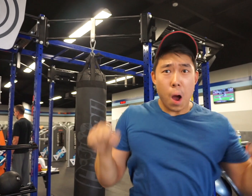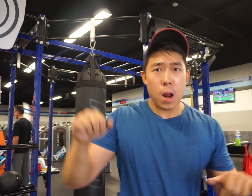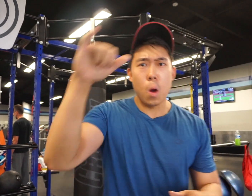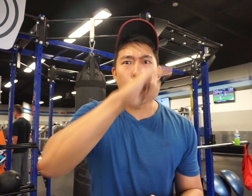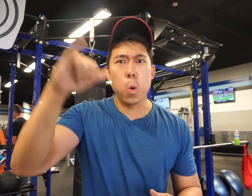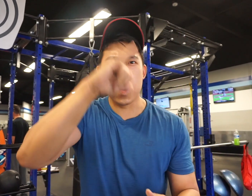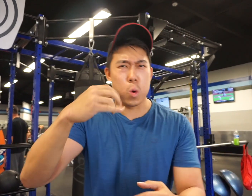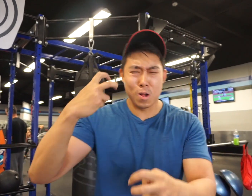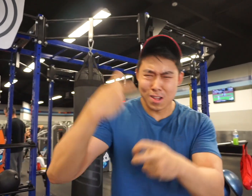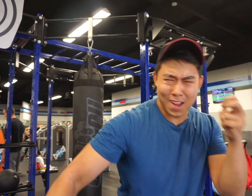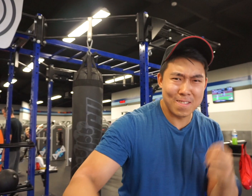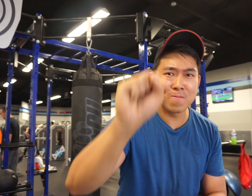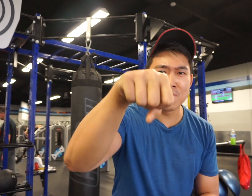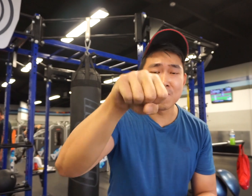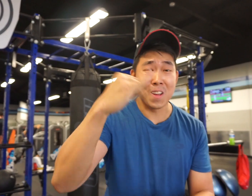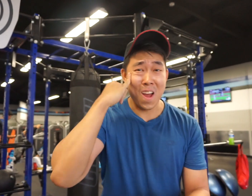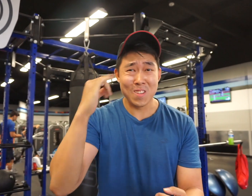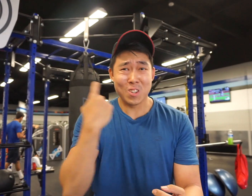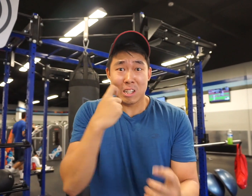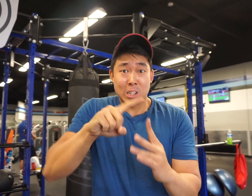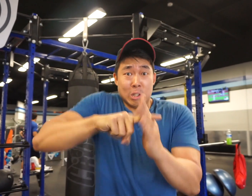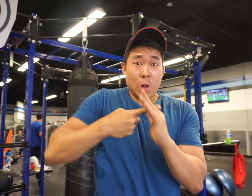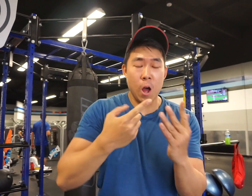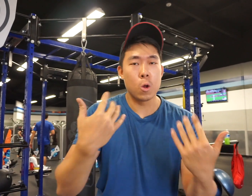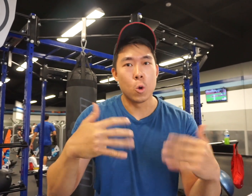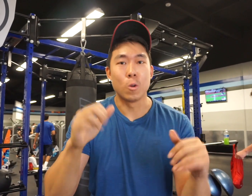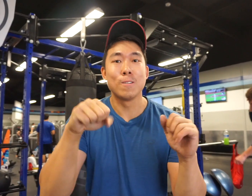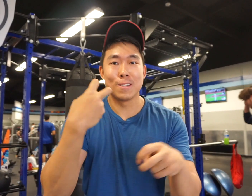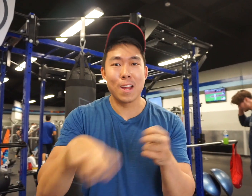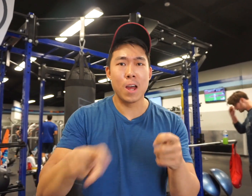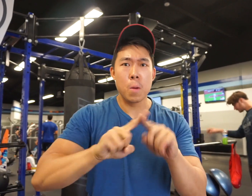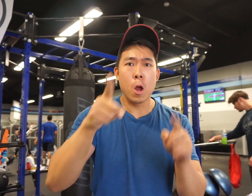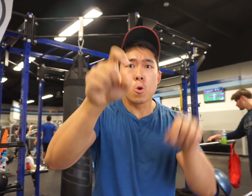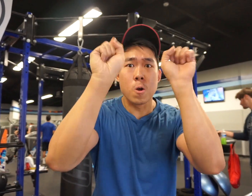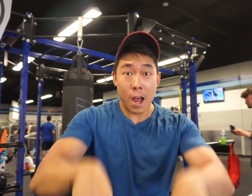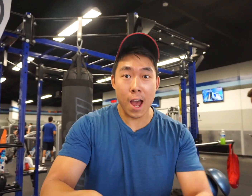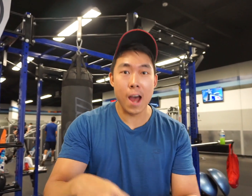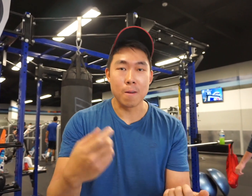Pull ups are also hard as hell, especially if you’re just getting started, but we can do it!